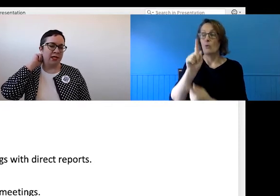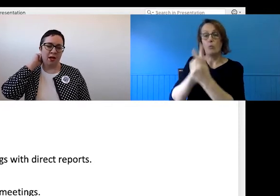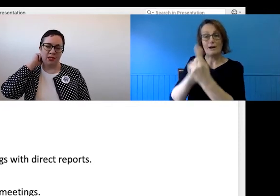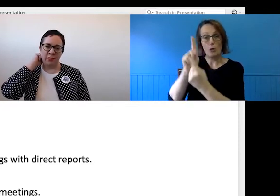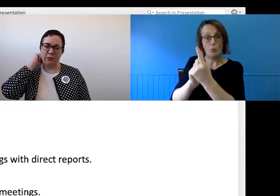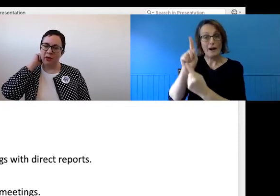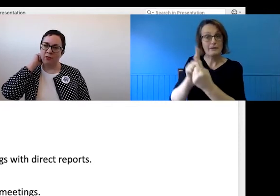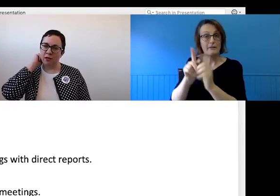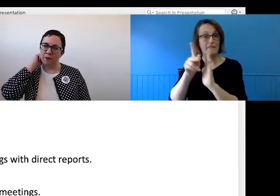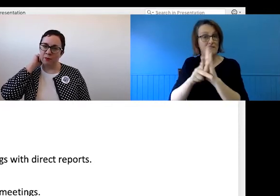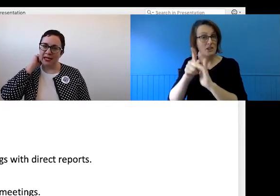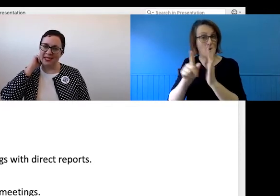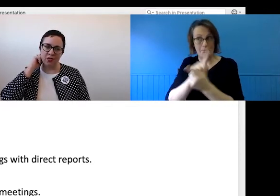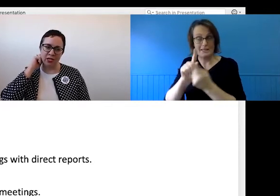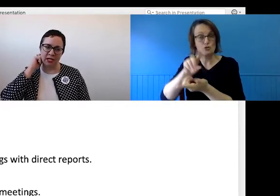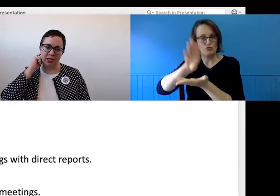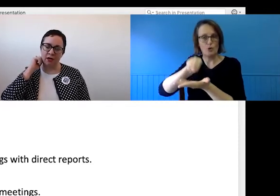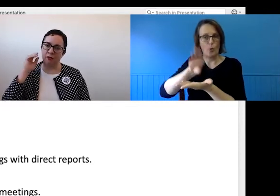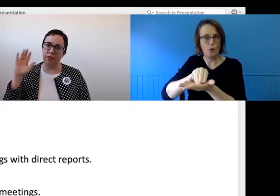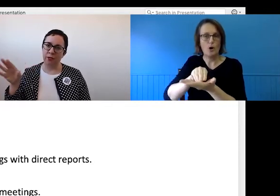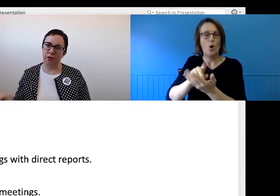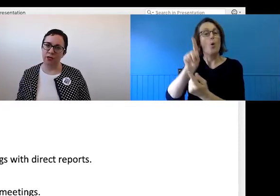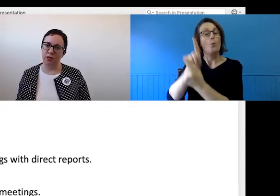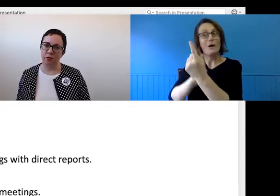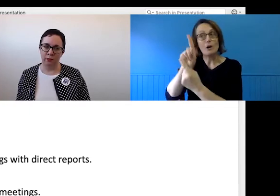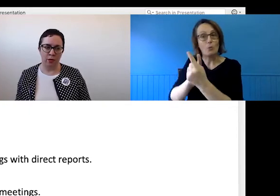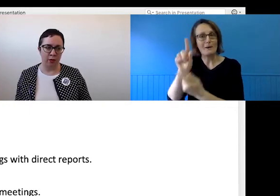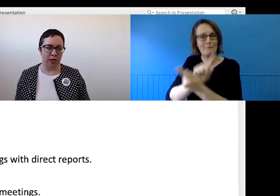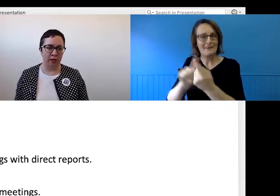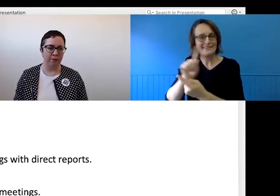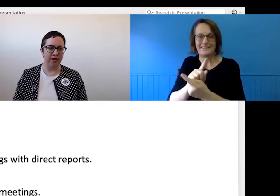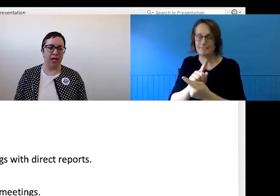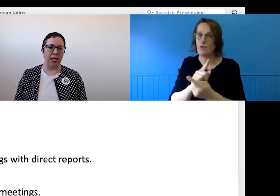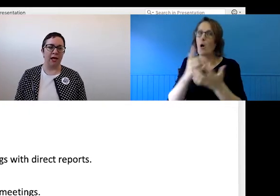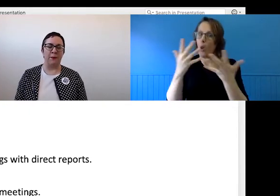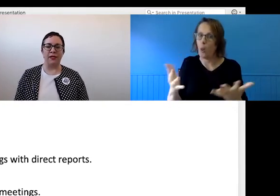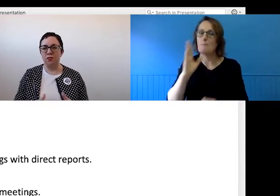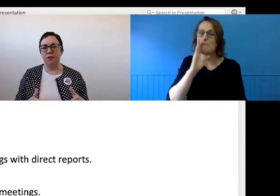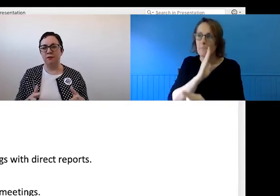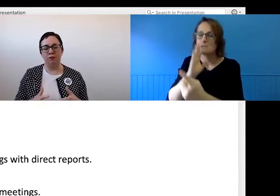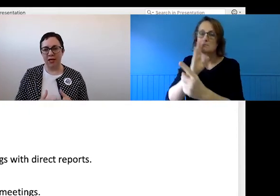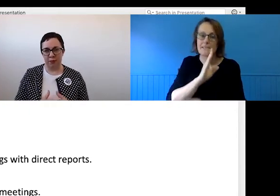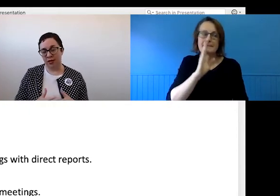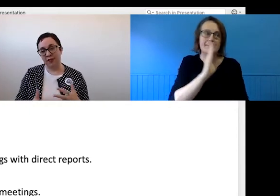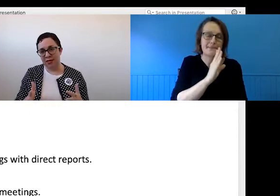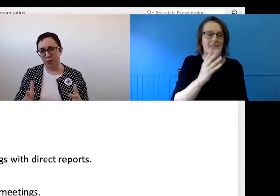One-on-one times seems to be one of the biggest casualties of the move to remote working. But it is really important - in fact, more